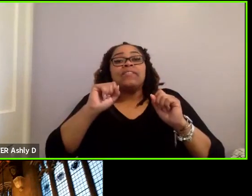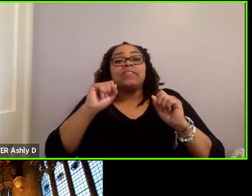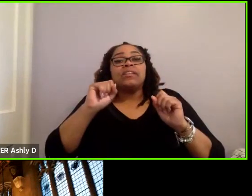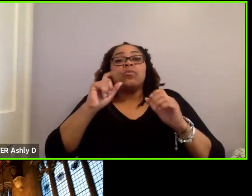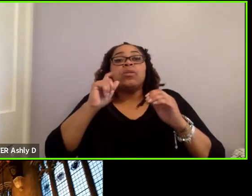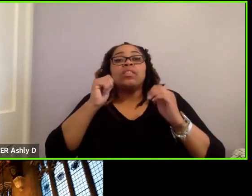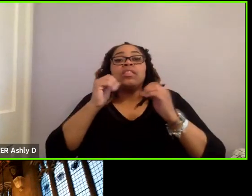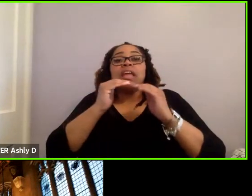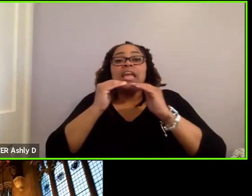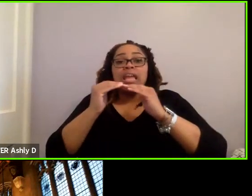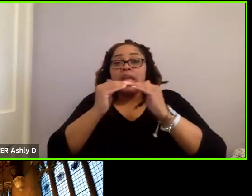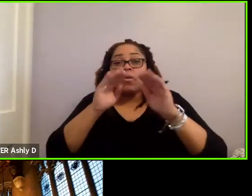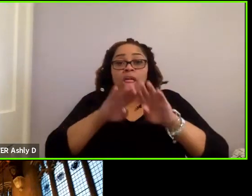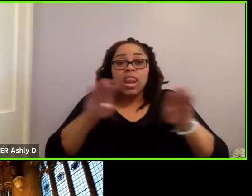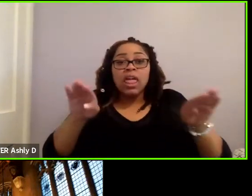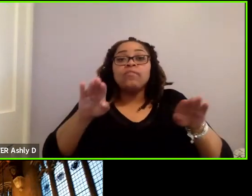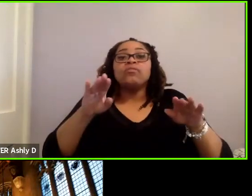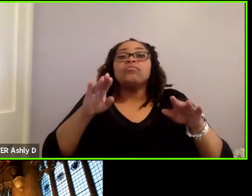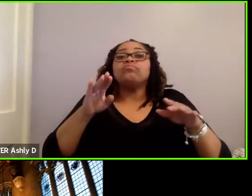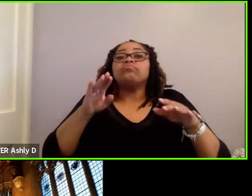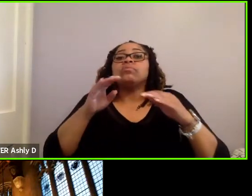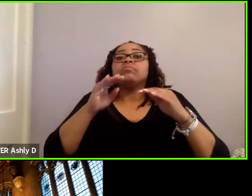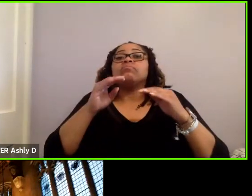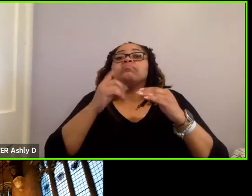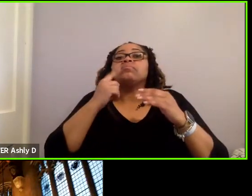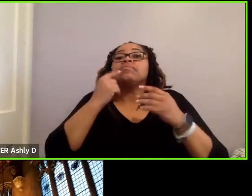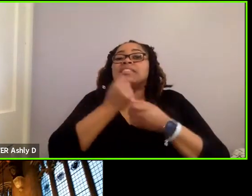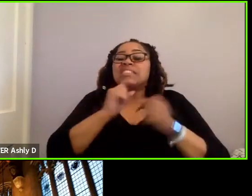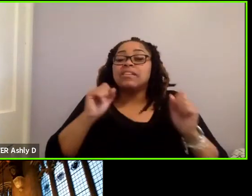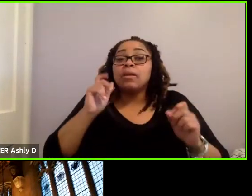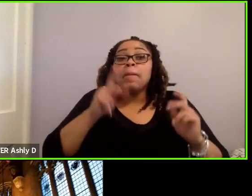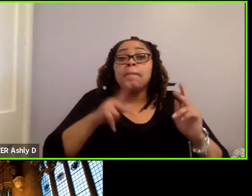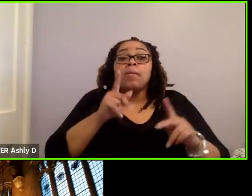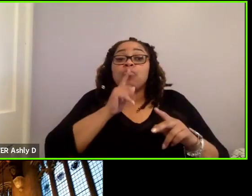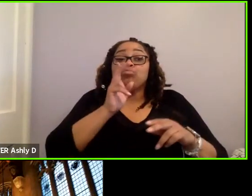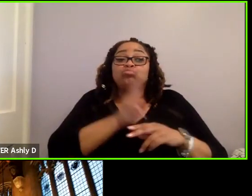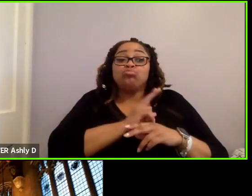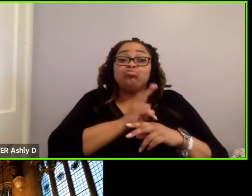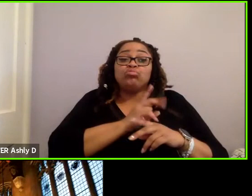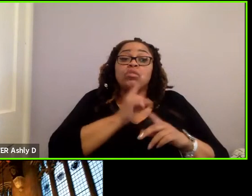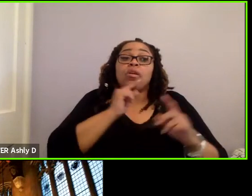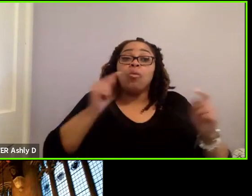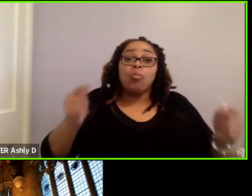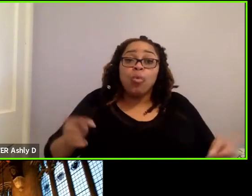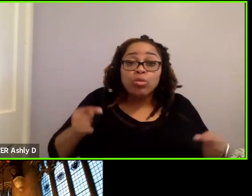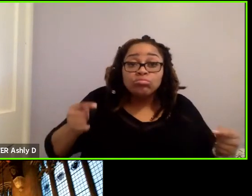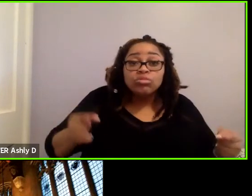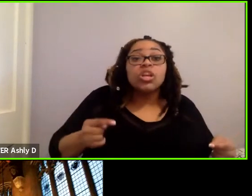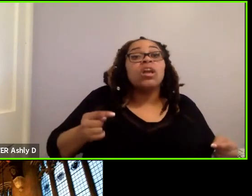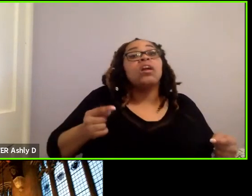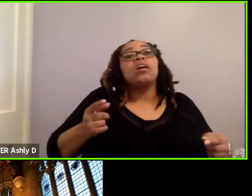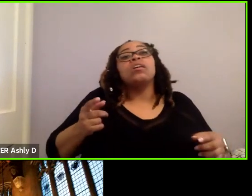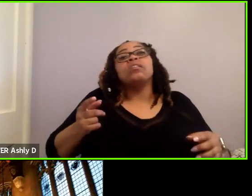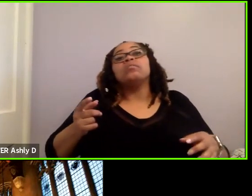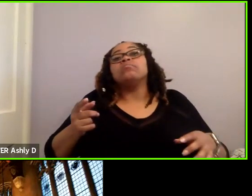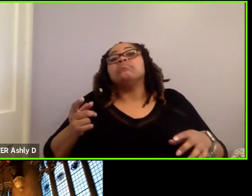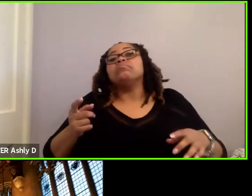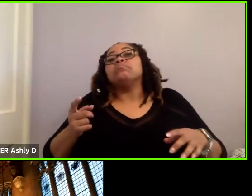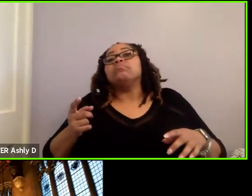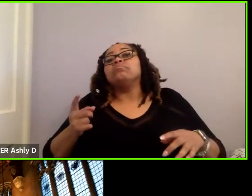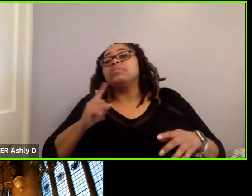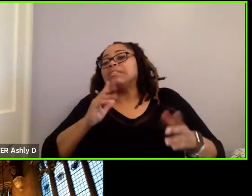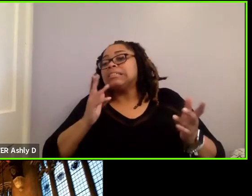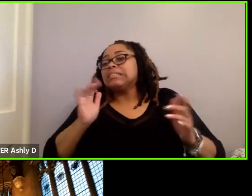level of safety for people who are using, say a wheelchair, that is similar to somebody